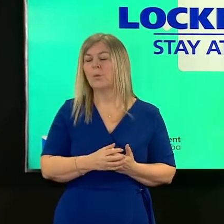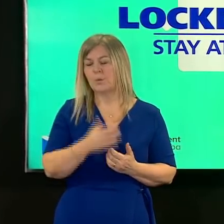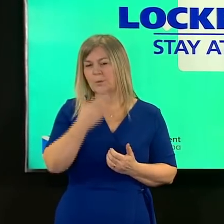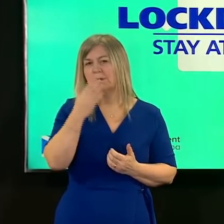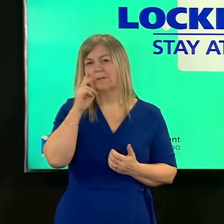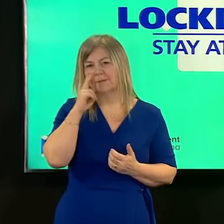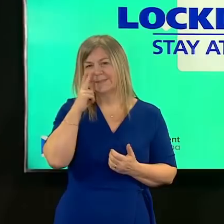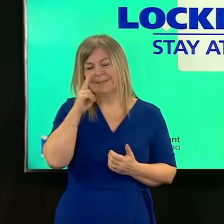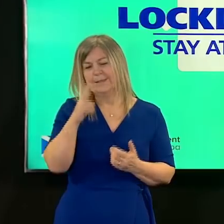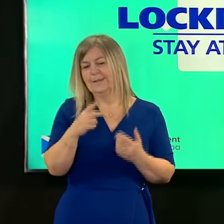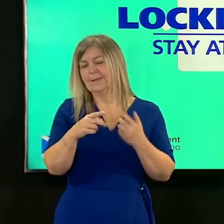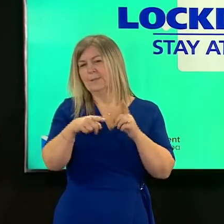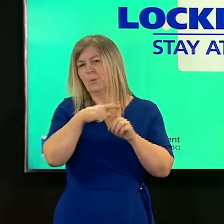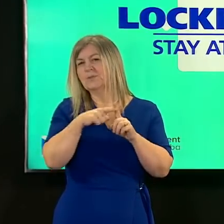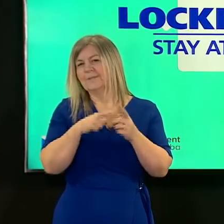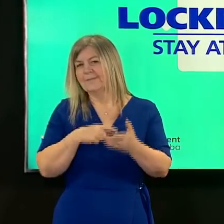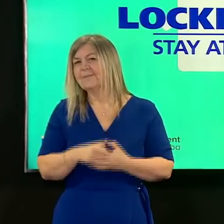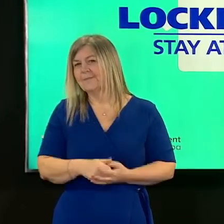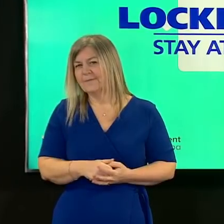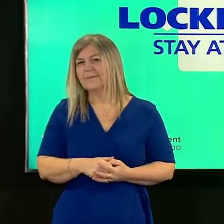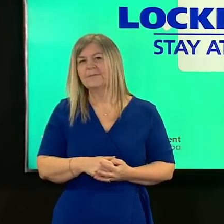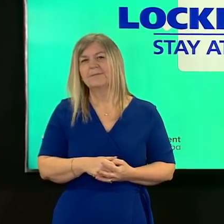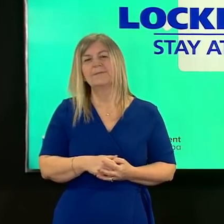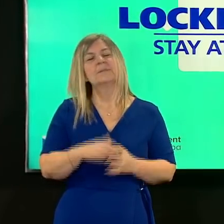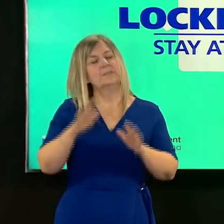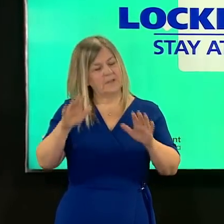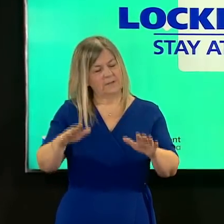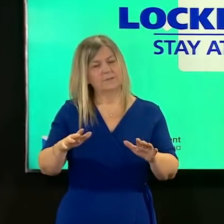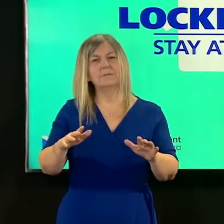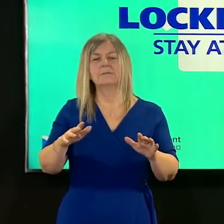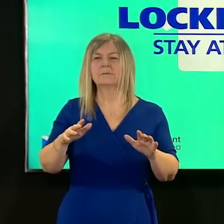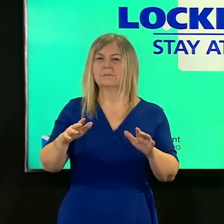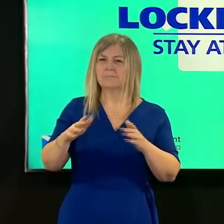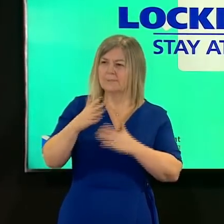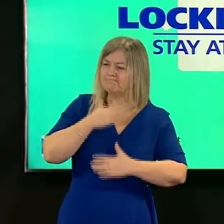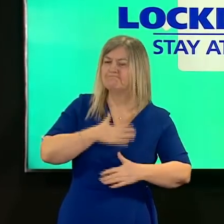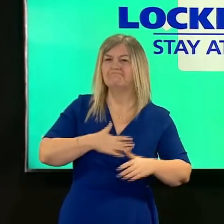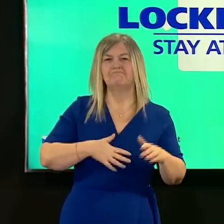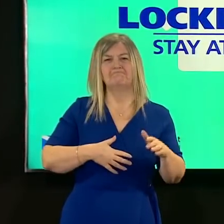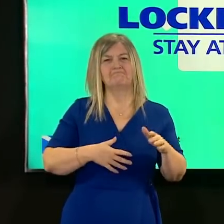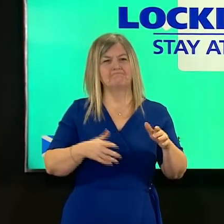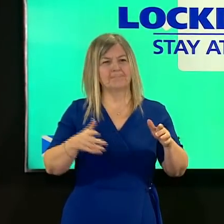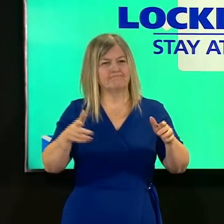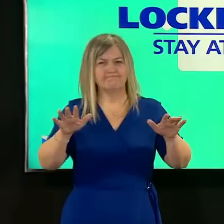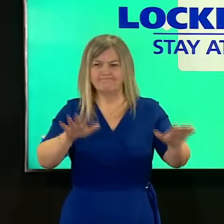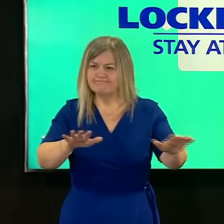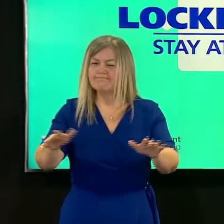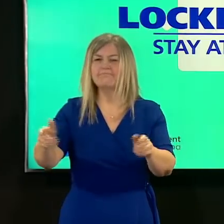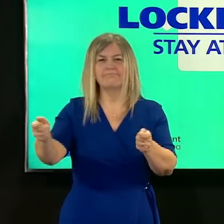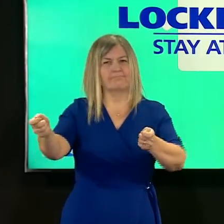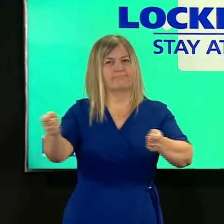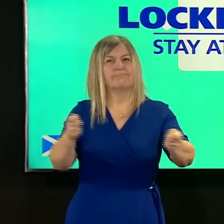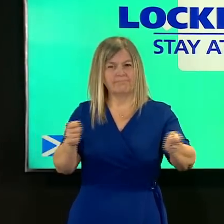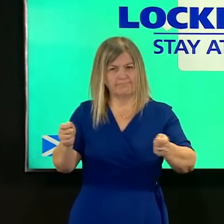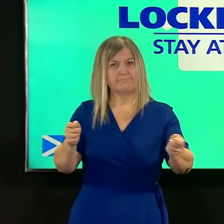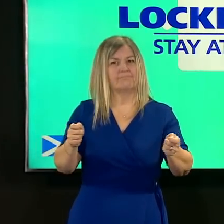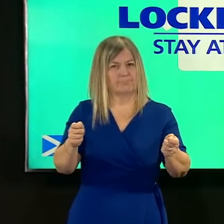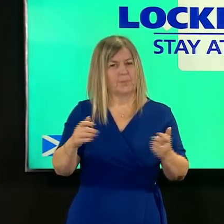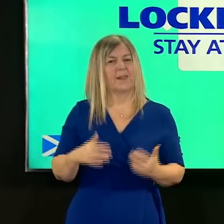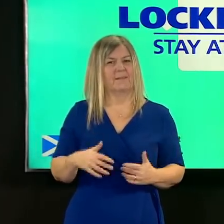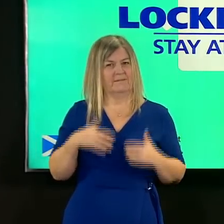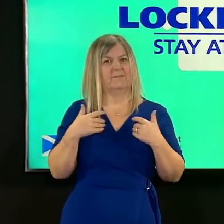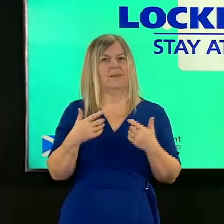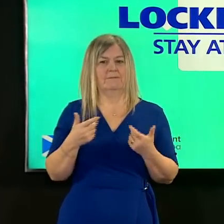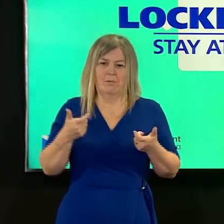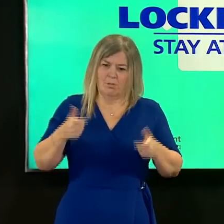with caution absolutely with care that we're moving out of lockdown in a way that we intend